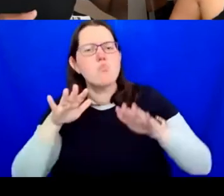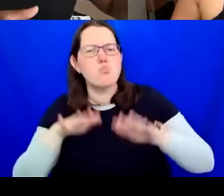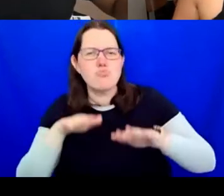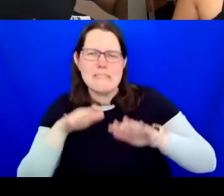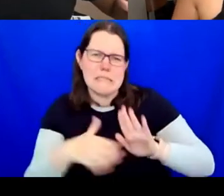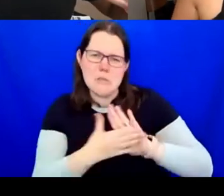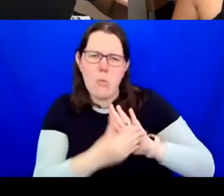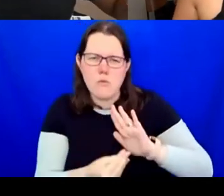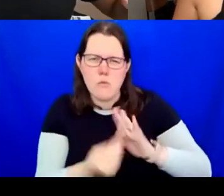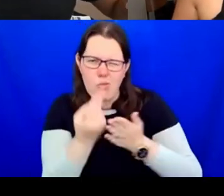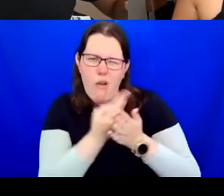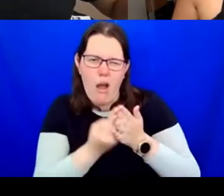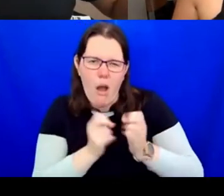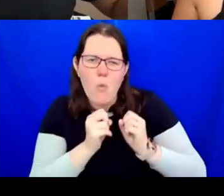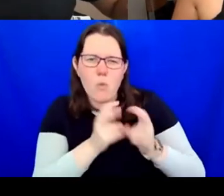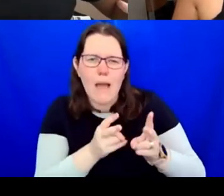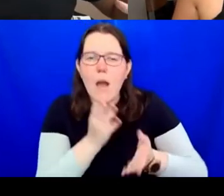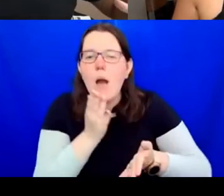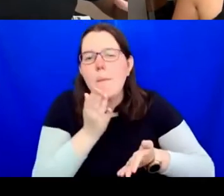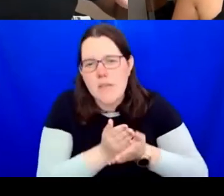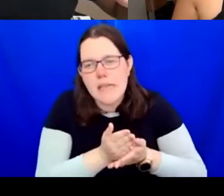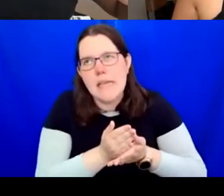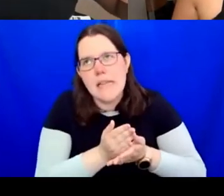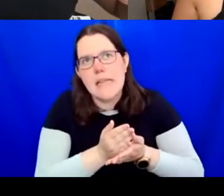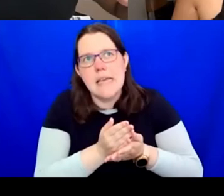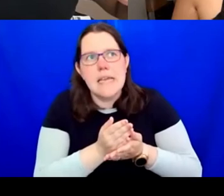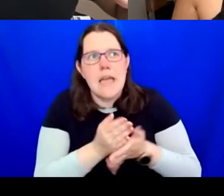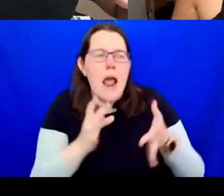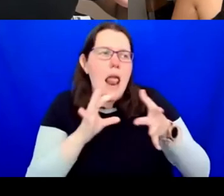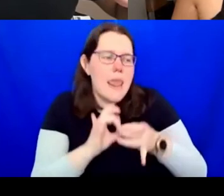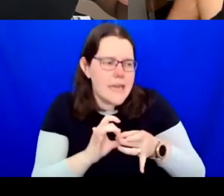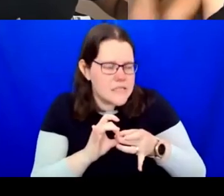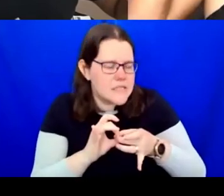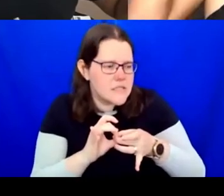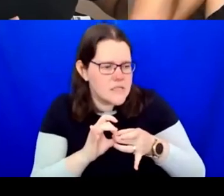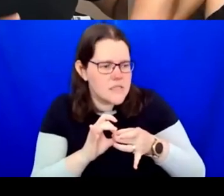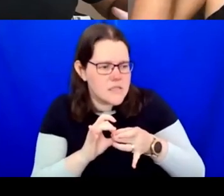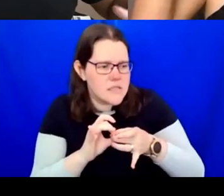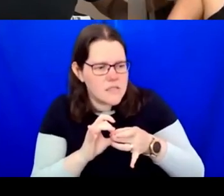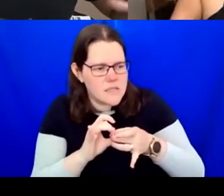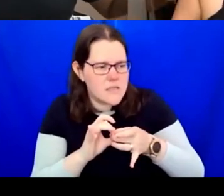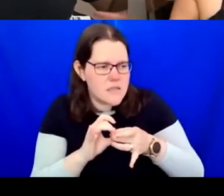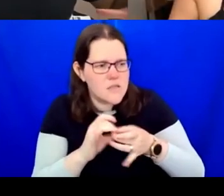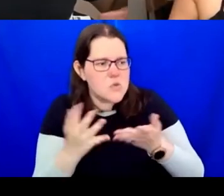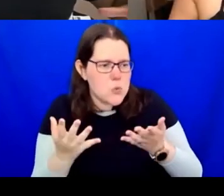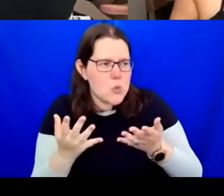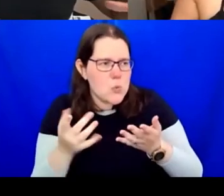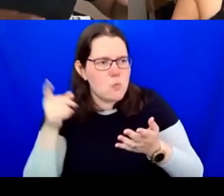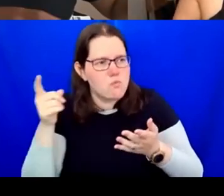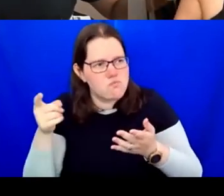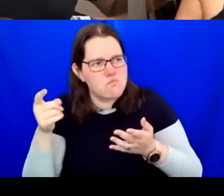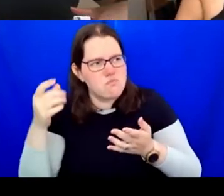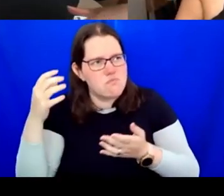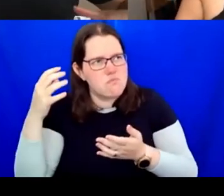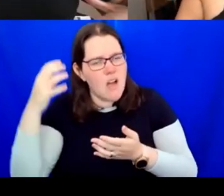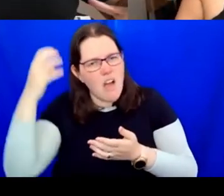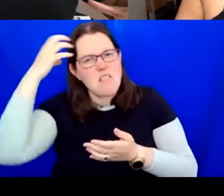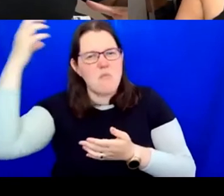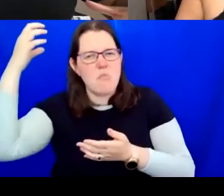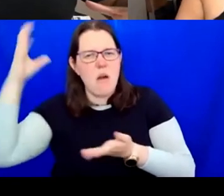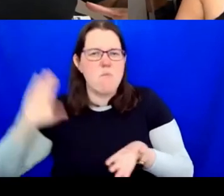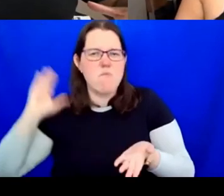the arts which is very much to do with the state funding the arts that can't otherwise happen